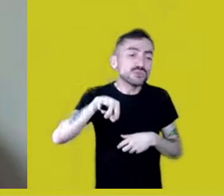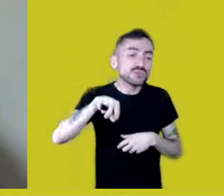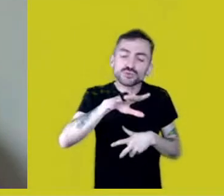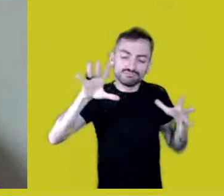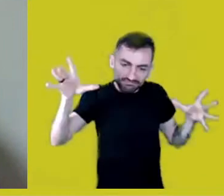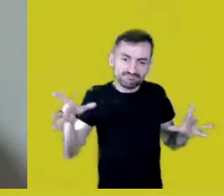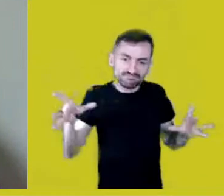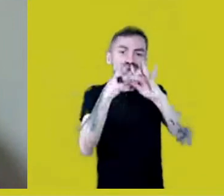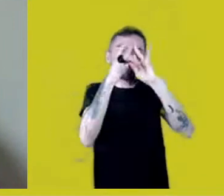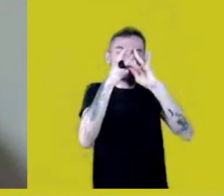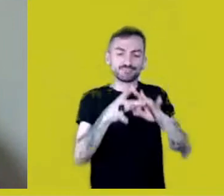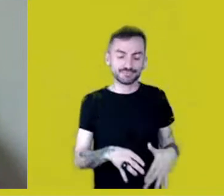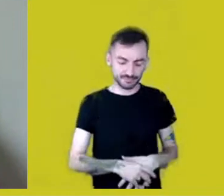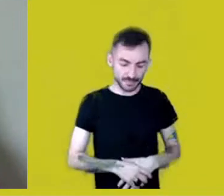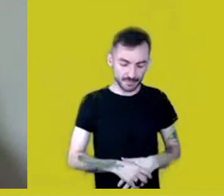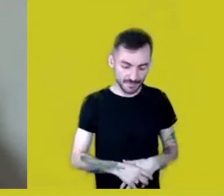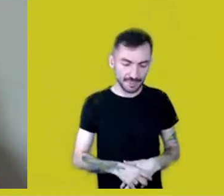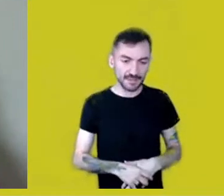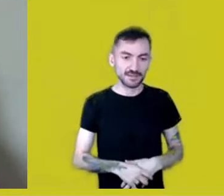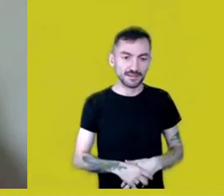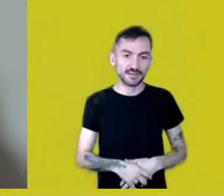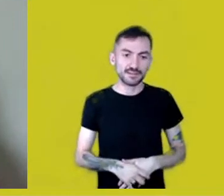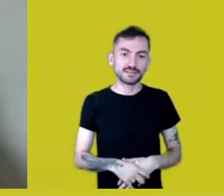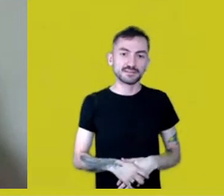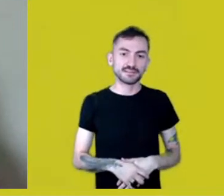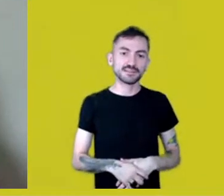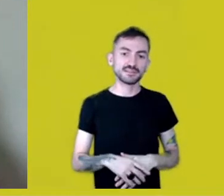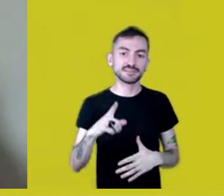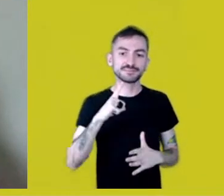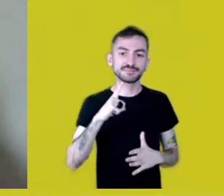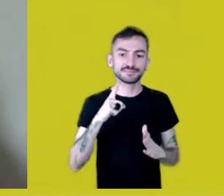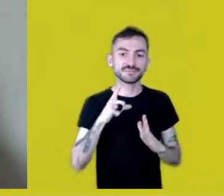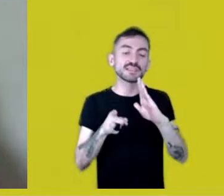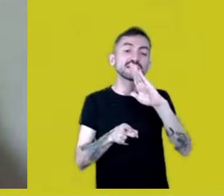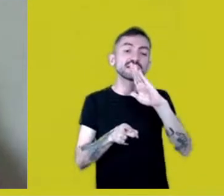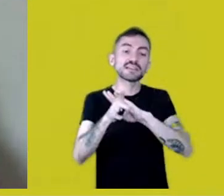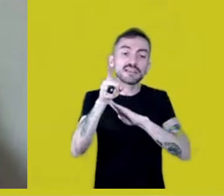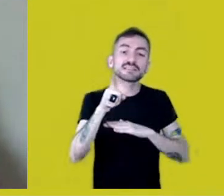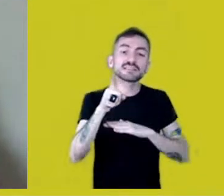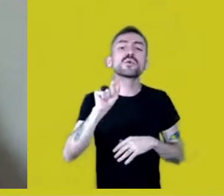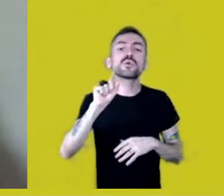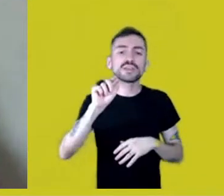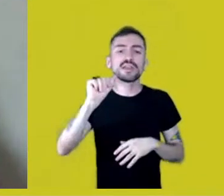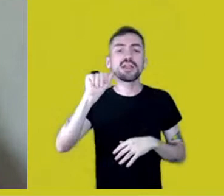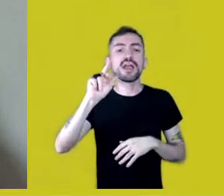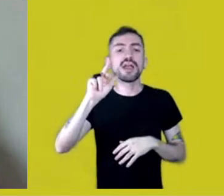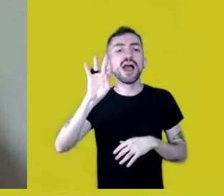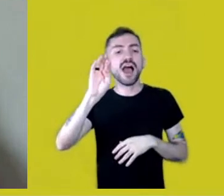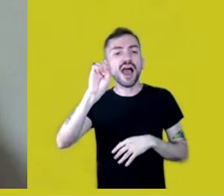I think there’s an important question, the notion of art, of culture itself.